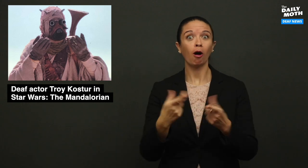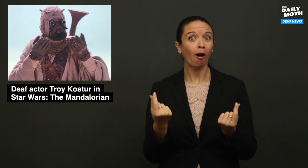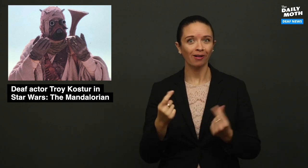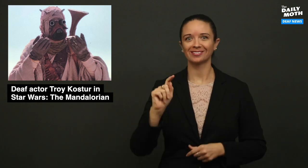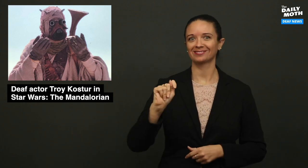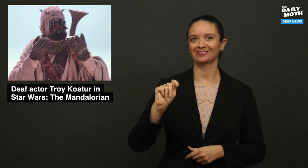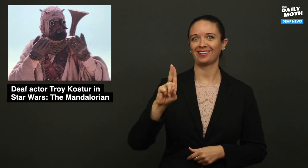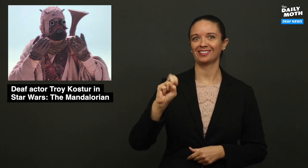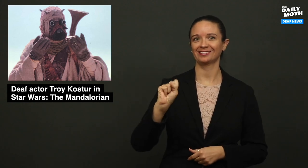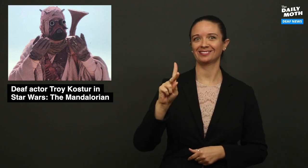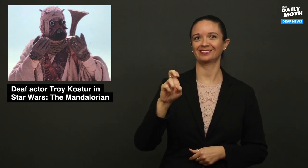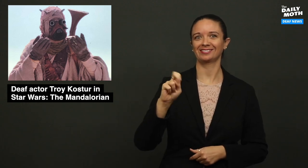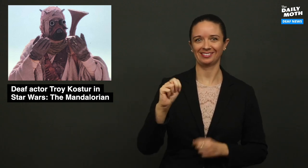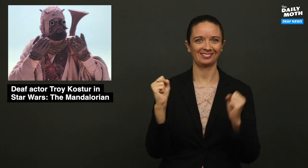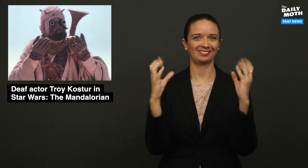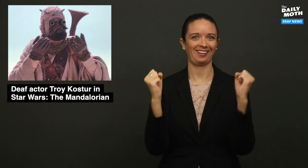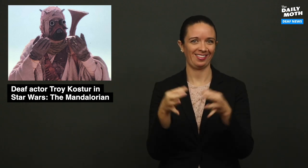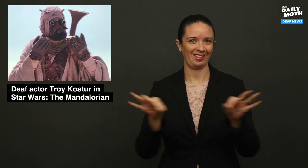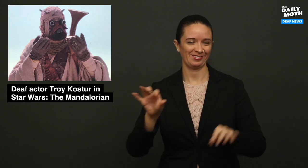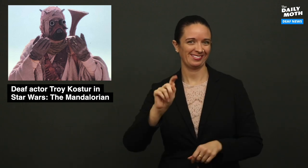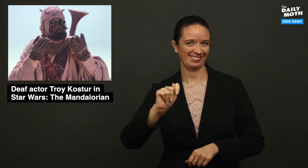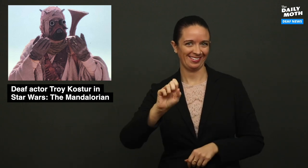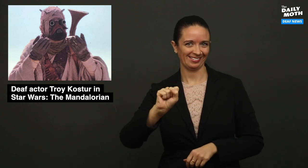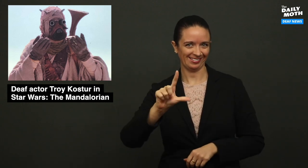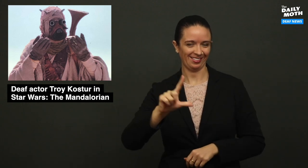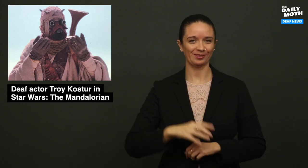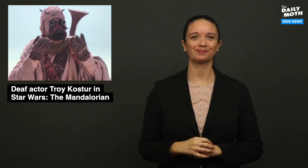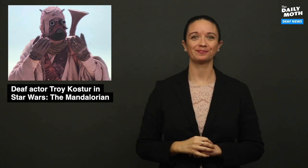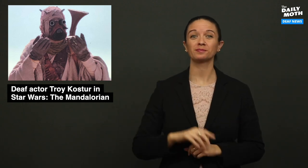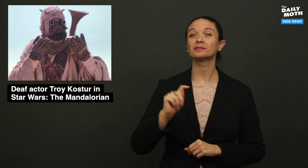but called Tusken Sign Language (TSL).